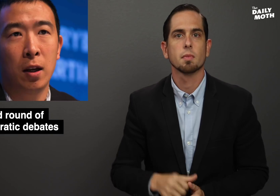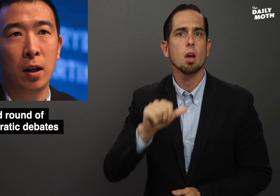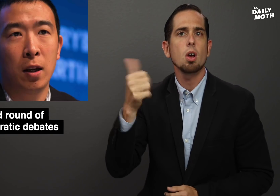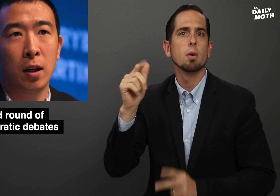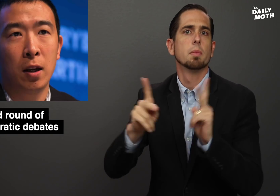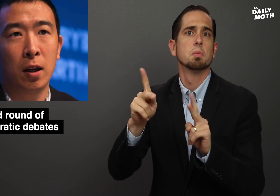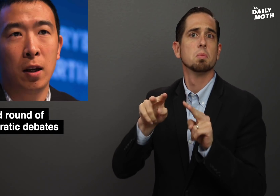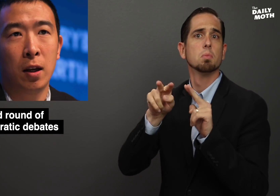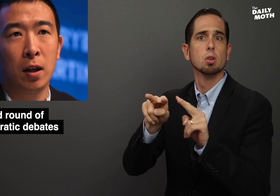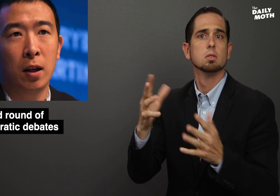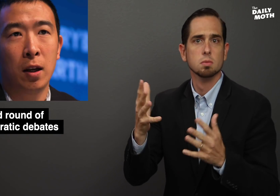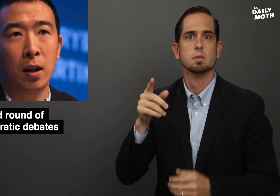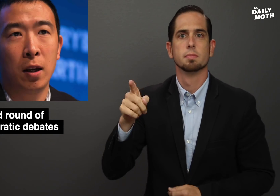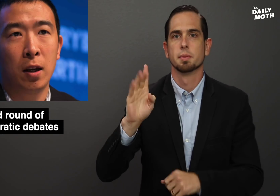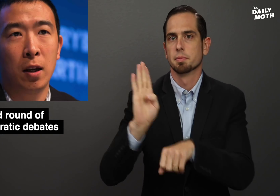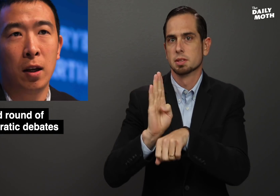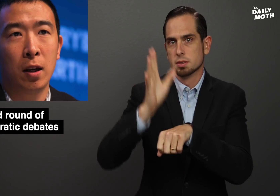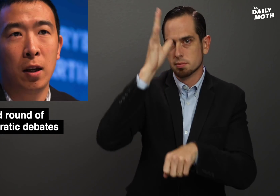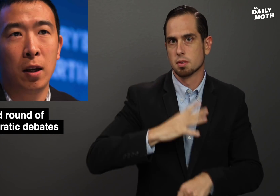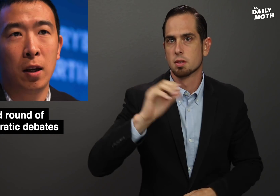Other people to watch out for are businessman